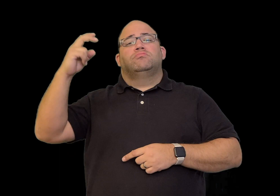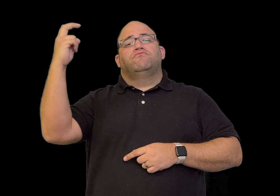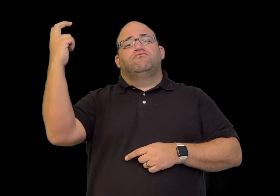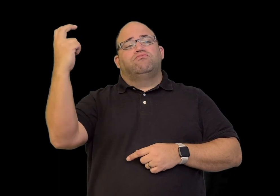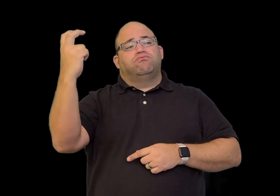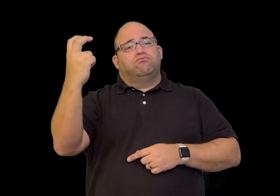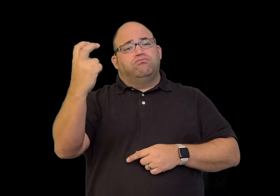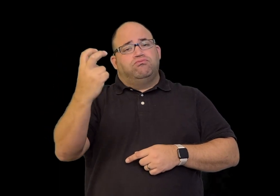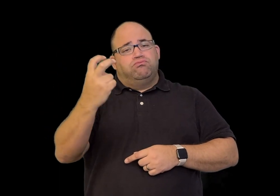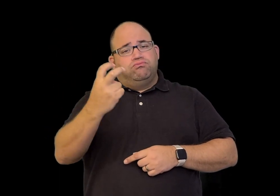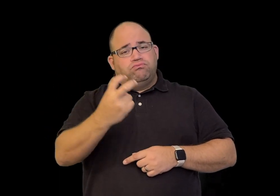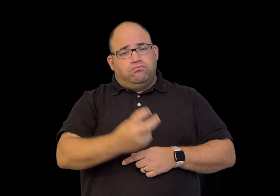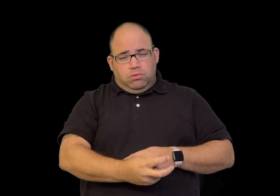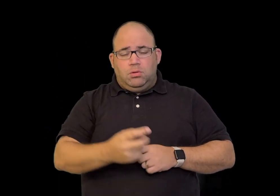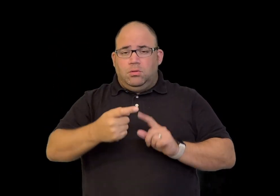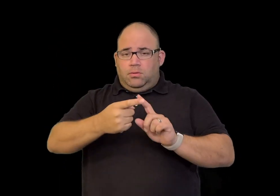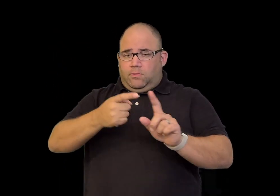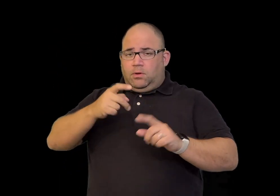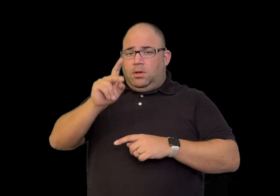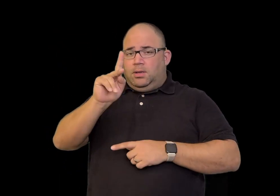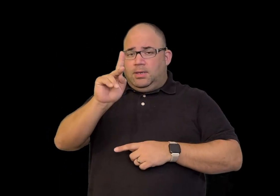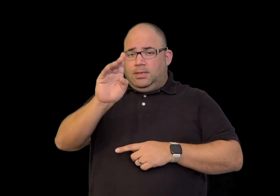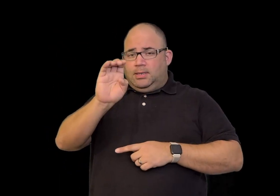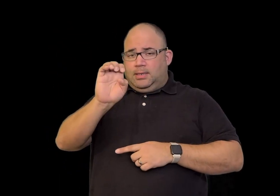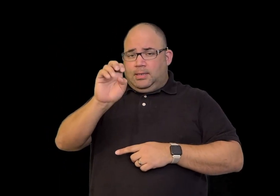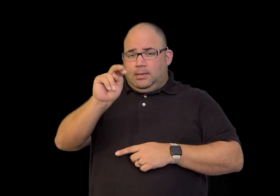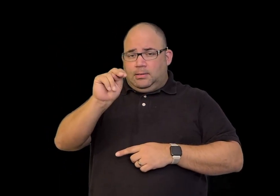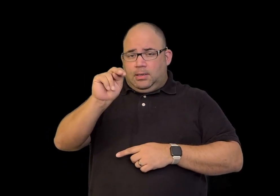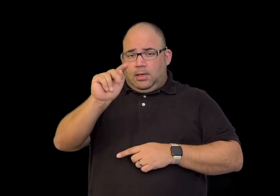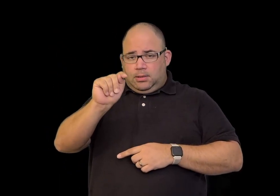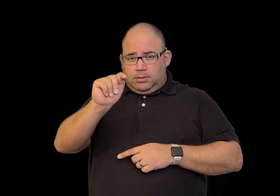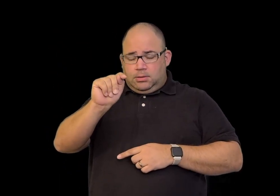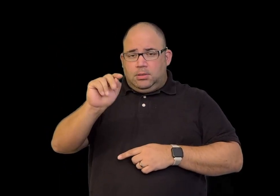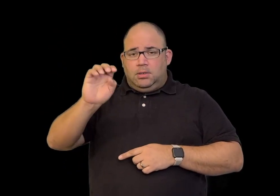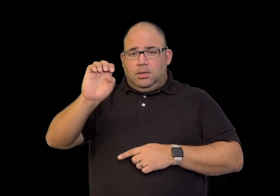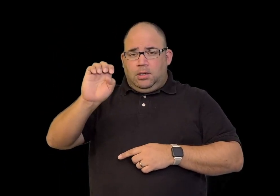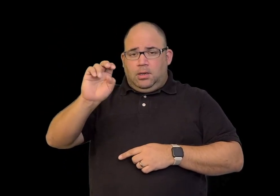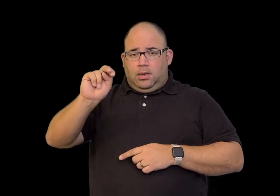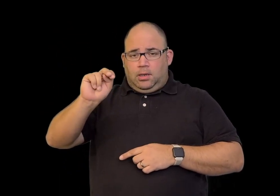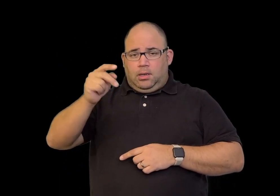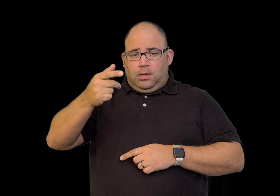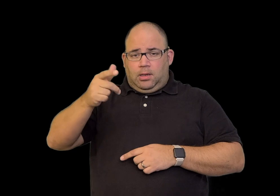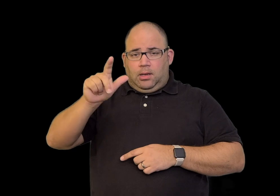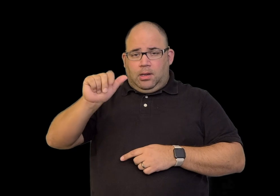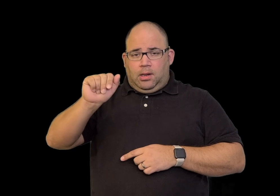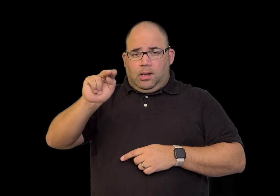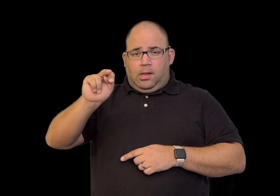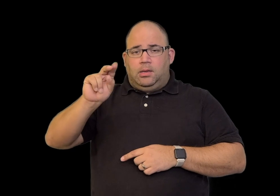who was deaf traveled from Kent, England